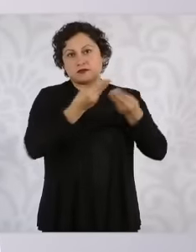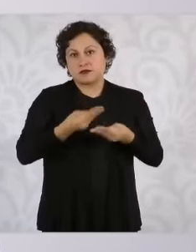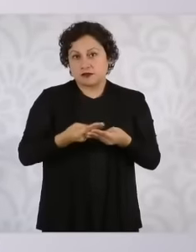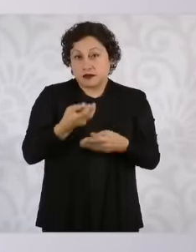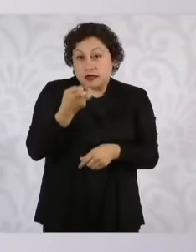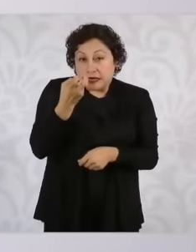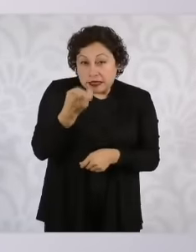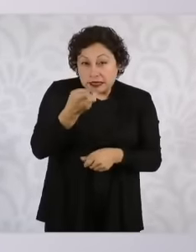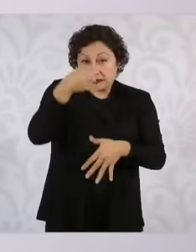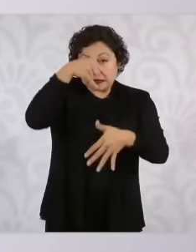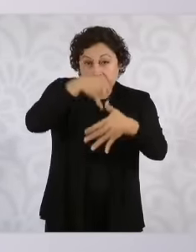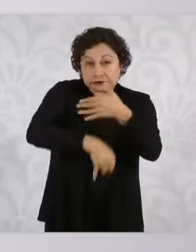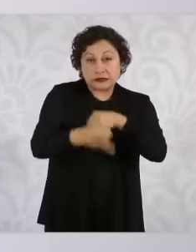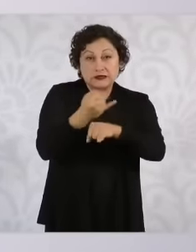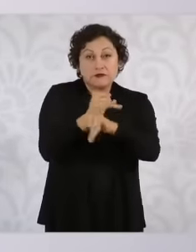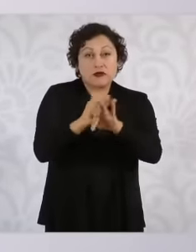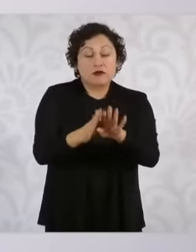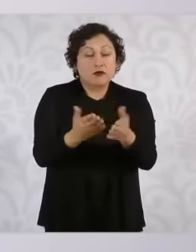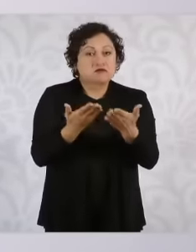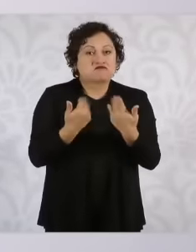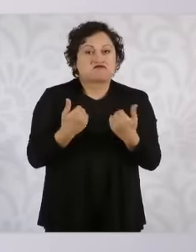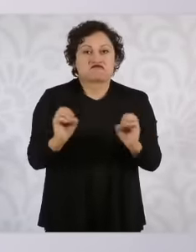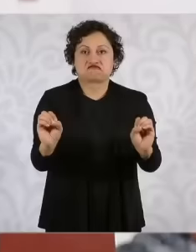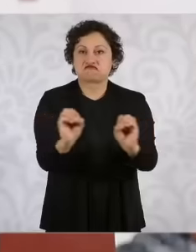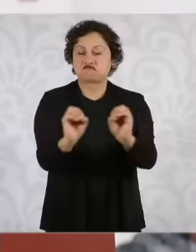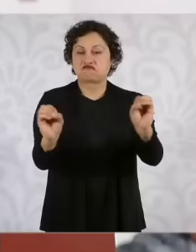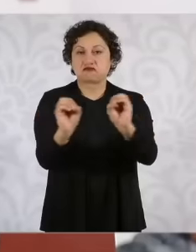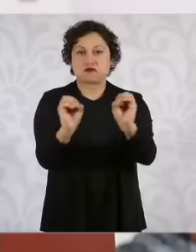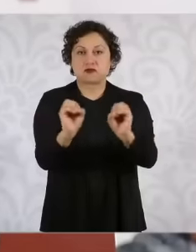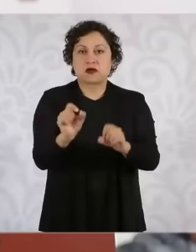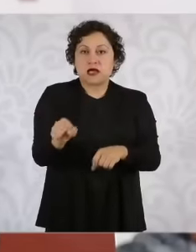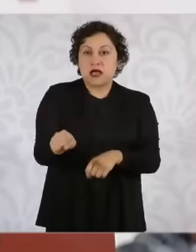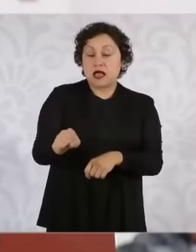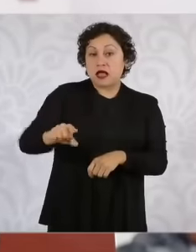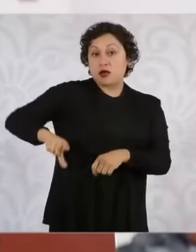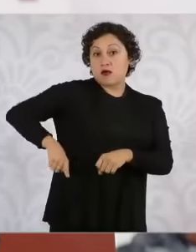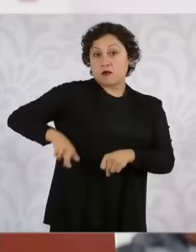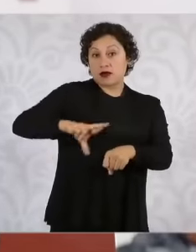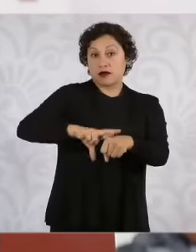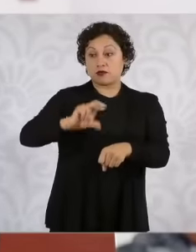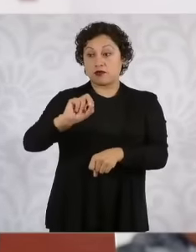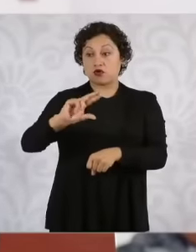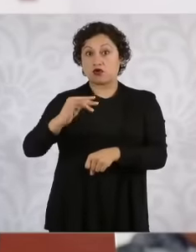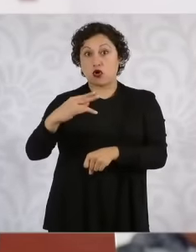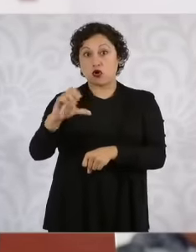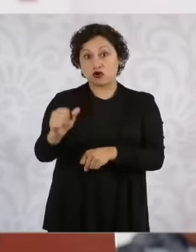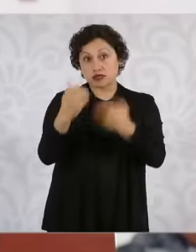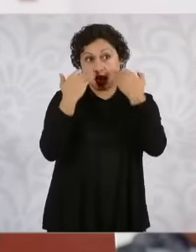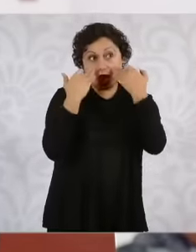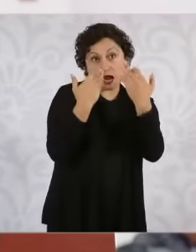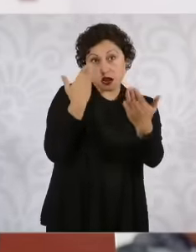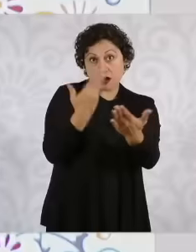there is no evidence against Governor Rocha and I also take this opportunity to say that she